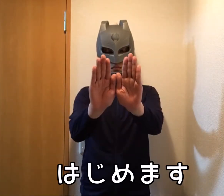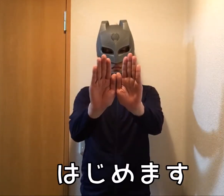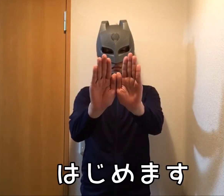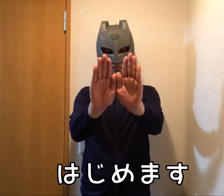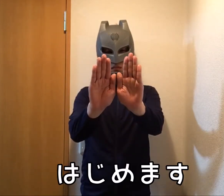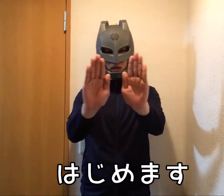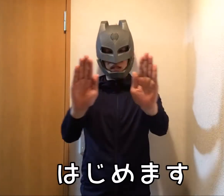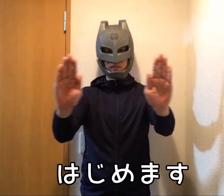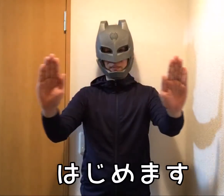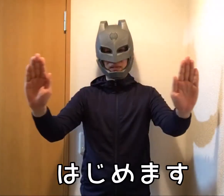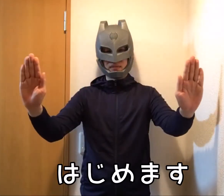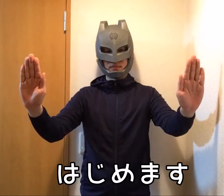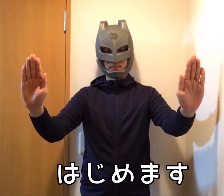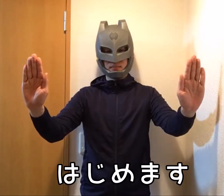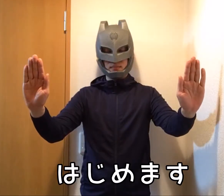Let's start